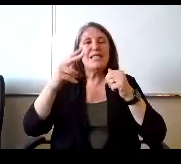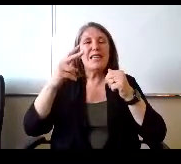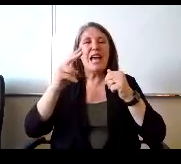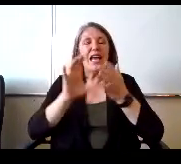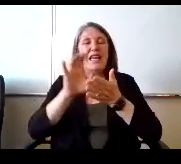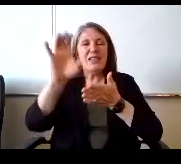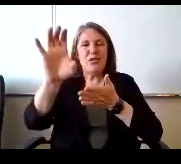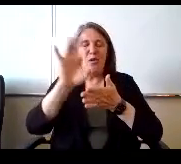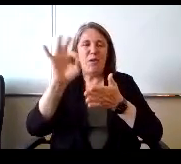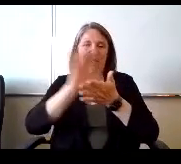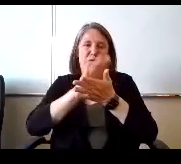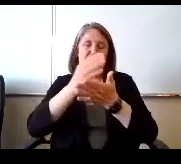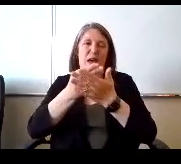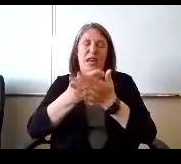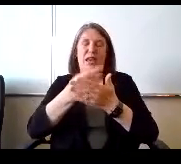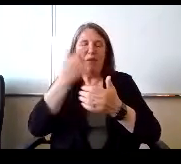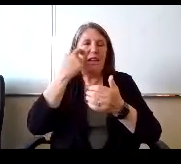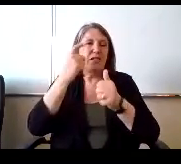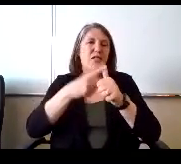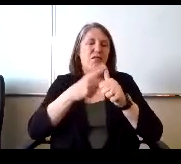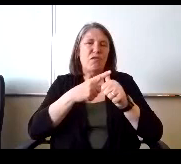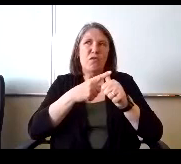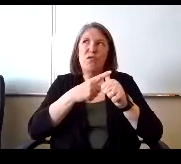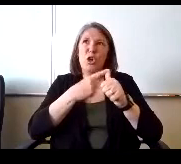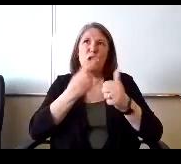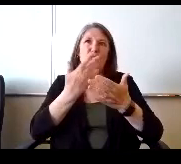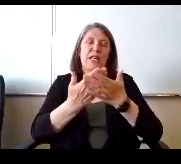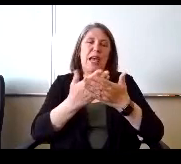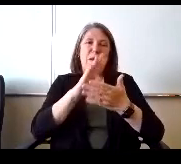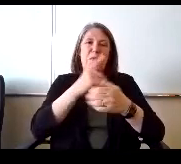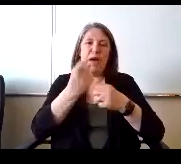'cause the first installment came about a year ago.